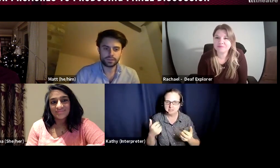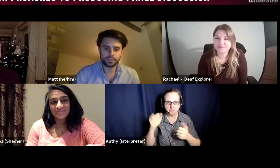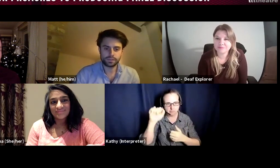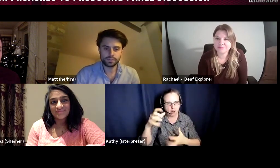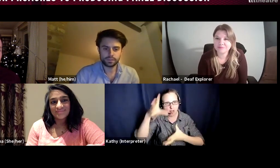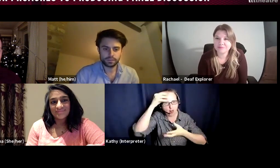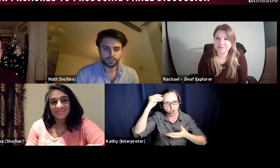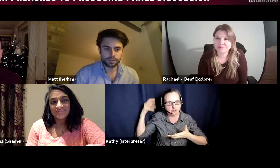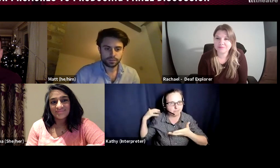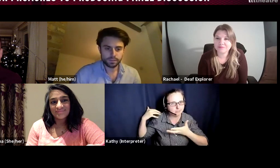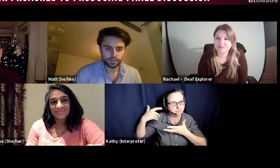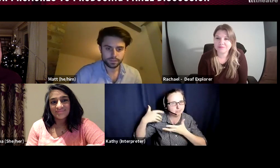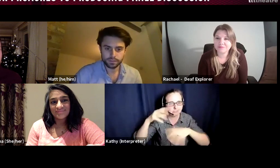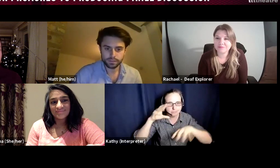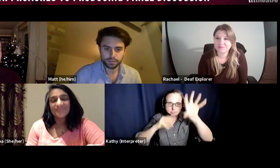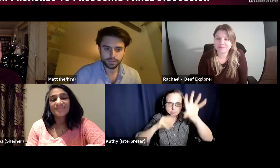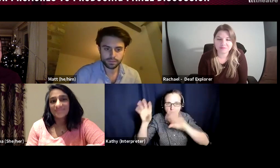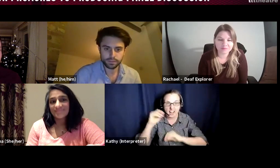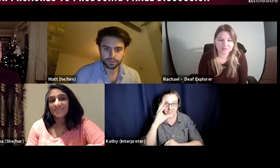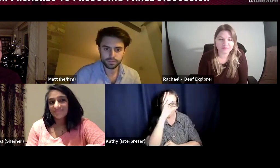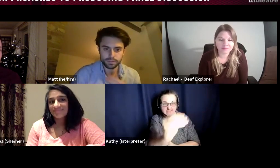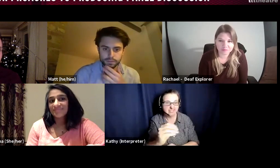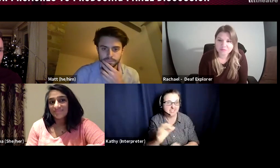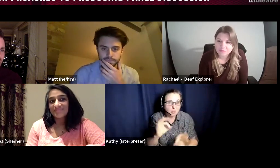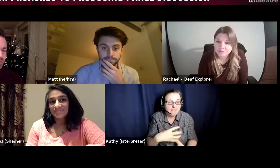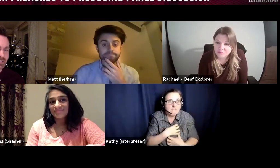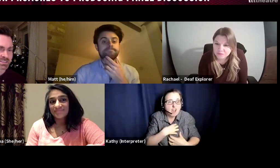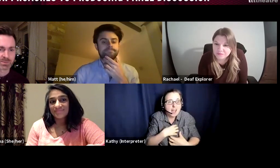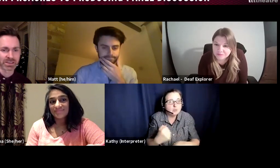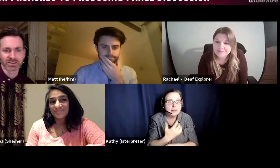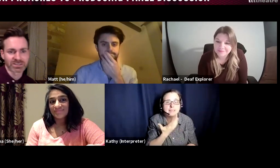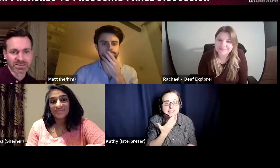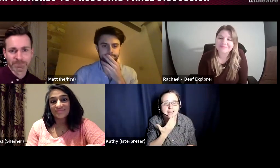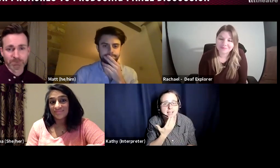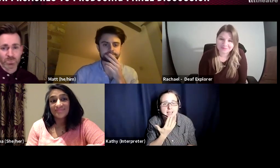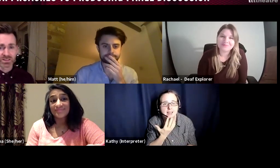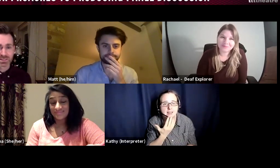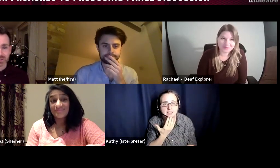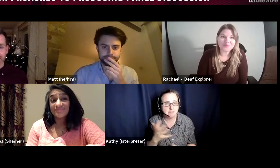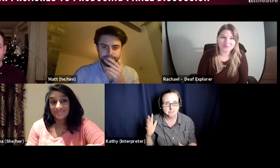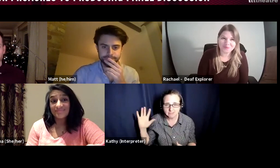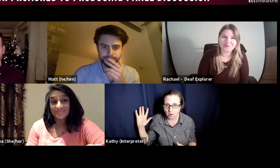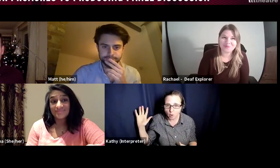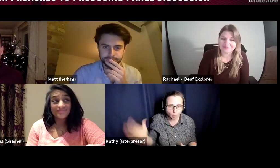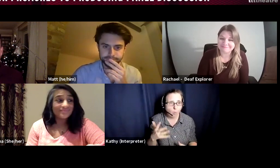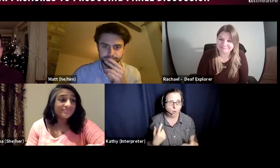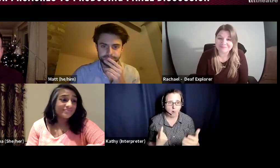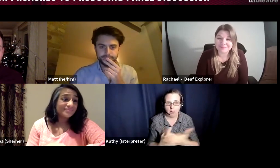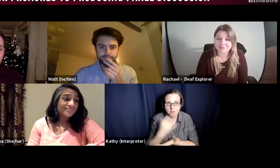to be a producer is not being afraid to make a mistake because as we've touched upon earlier,